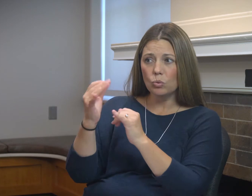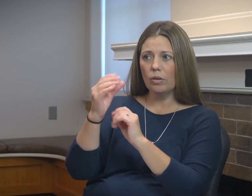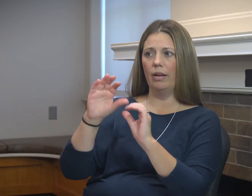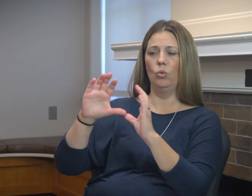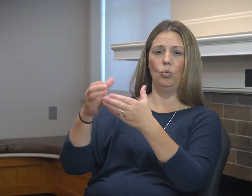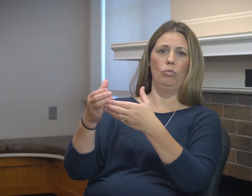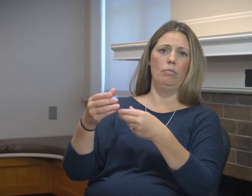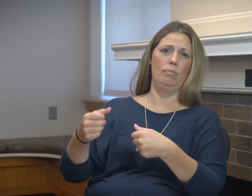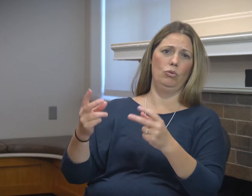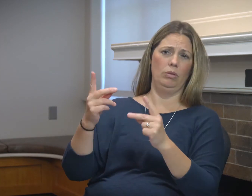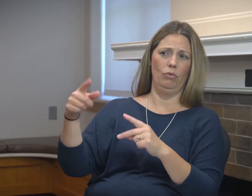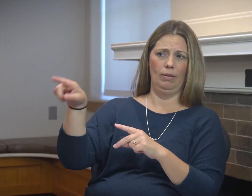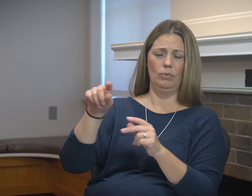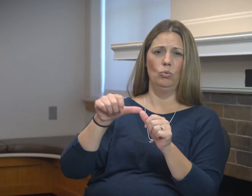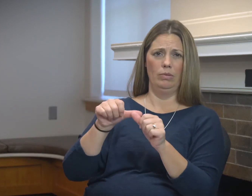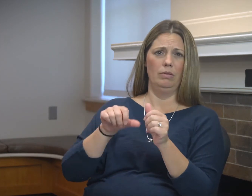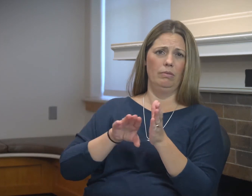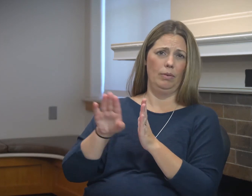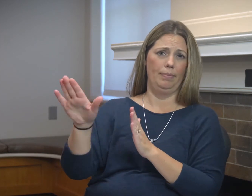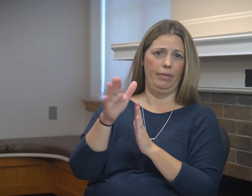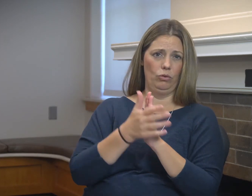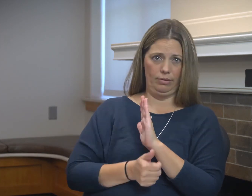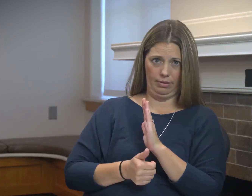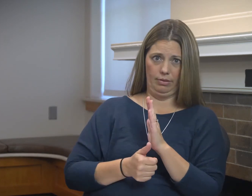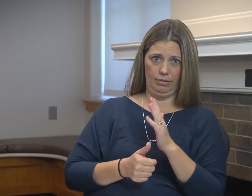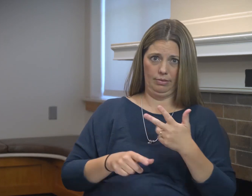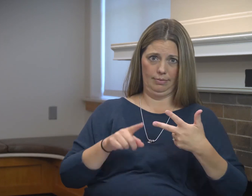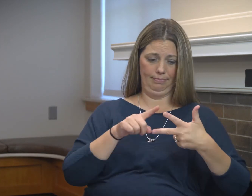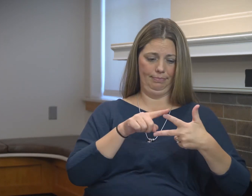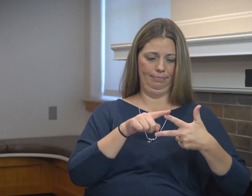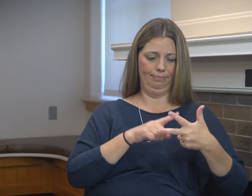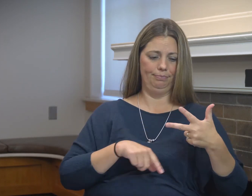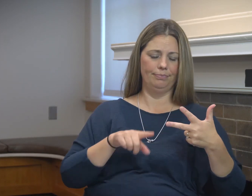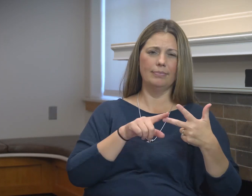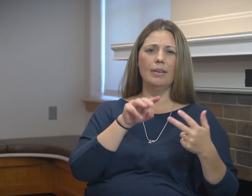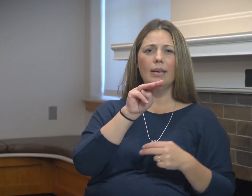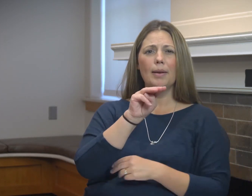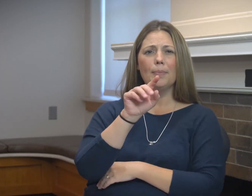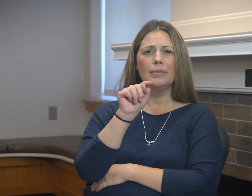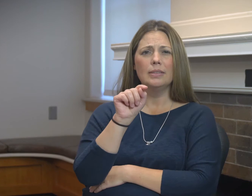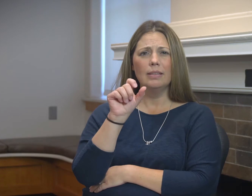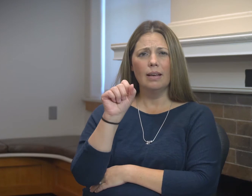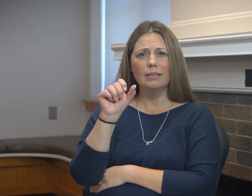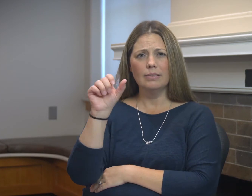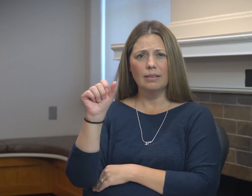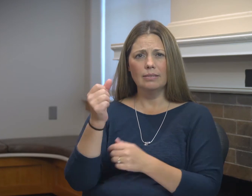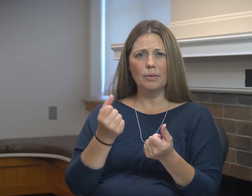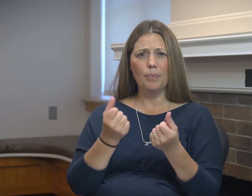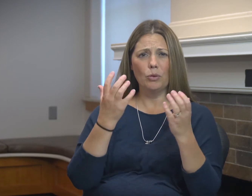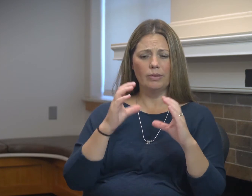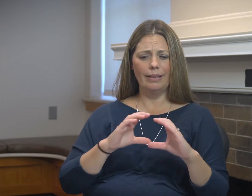We want to make sure that we're providing individual and group opportunities for them to continue to develop their skills.